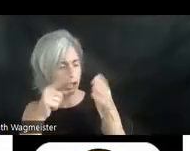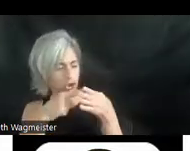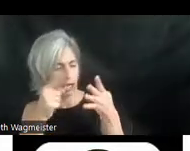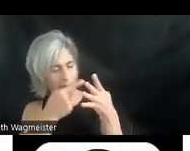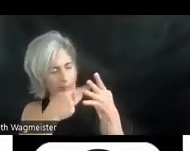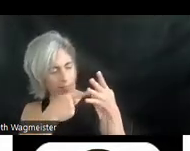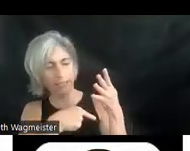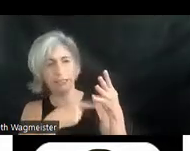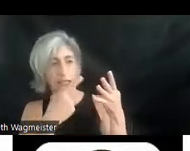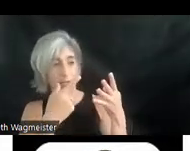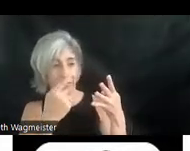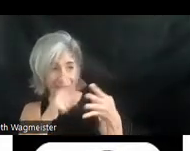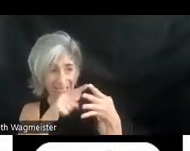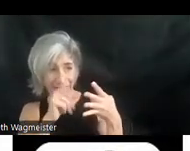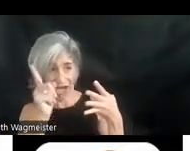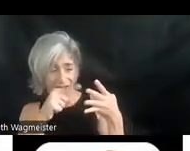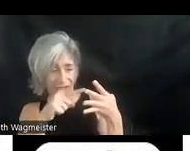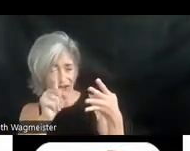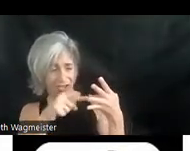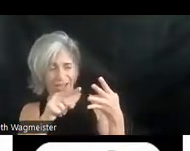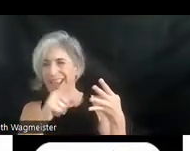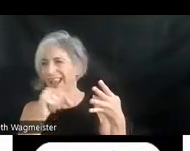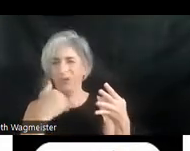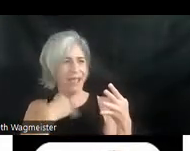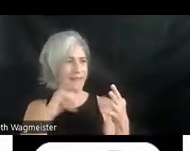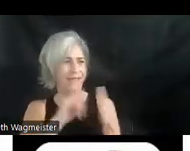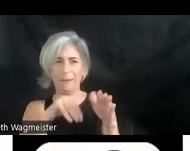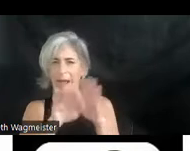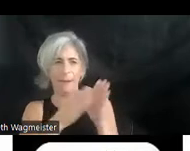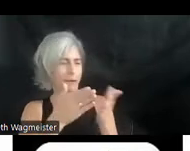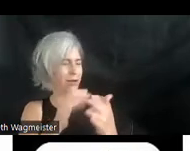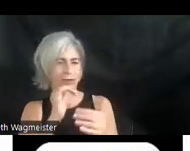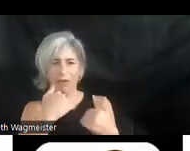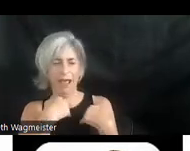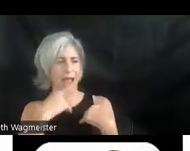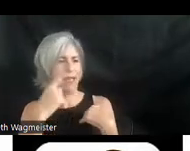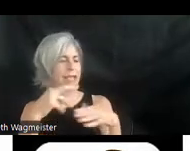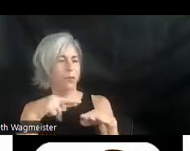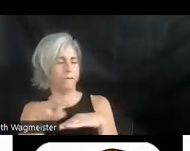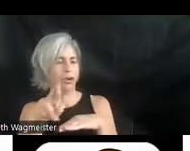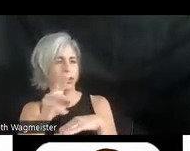we do this, this, and this. I don't have that in my book. I think I refer to that kind of